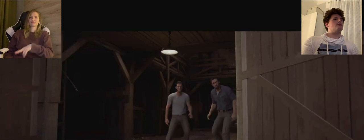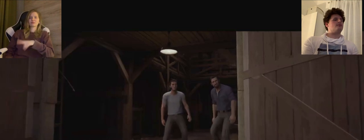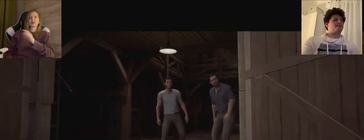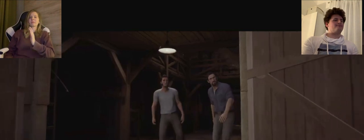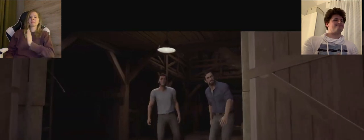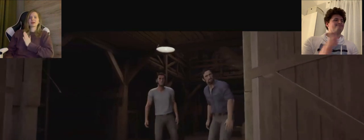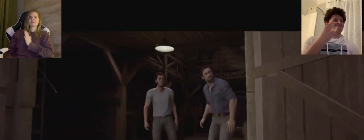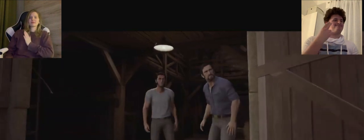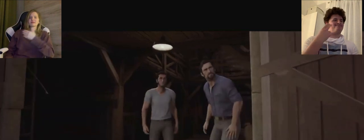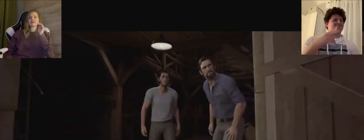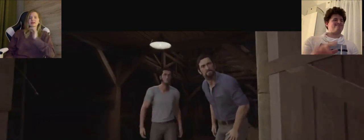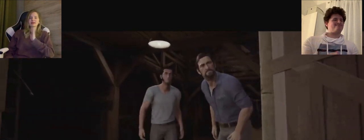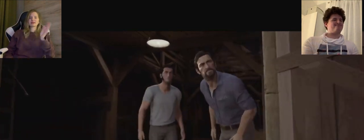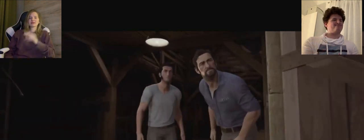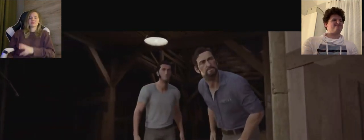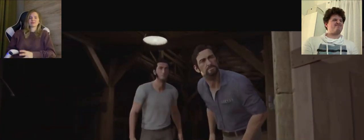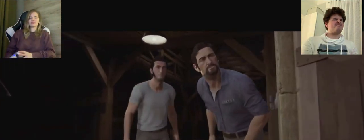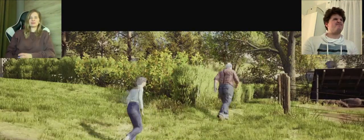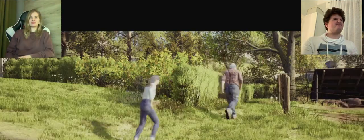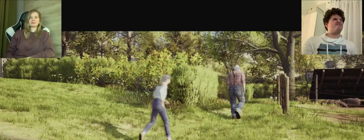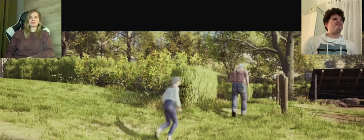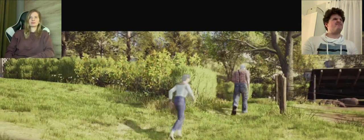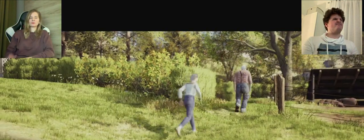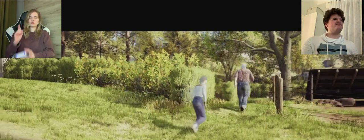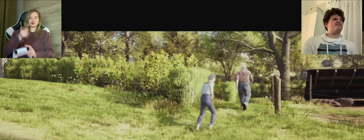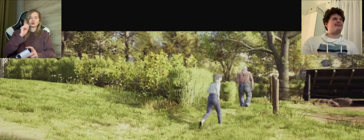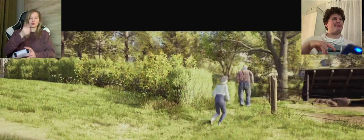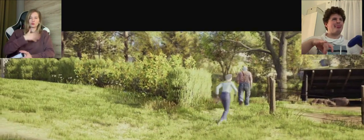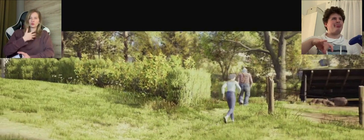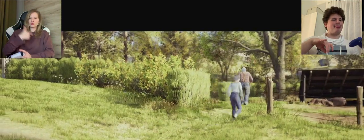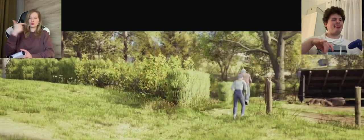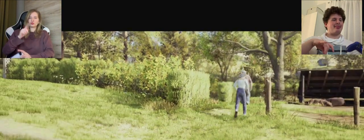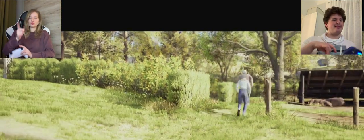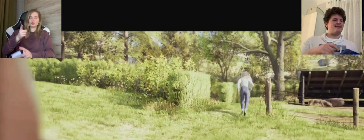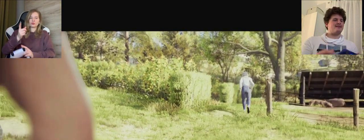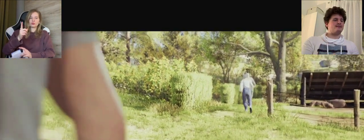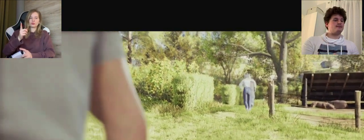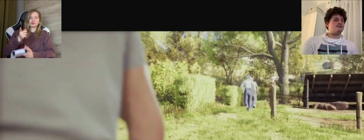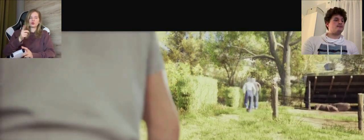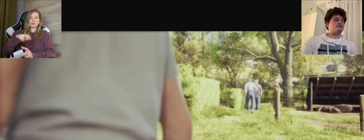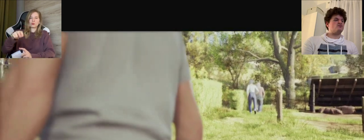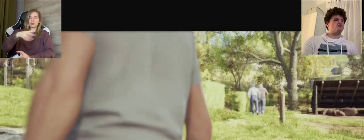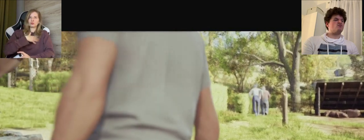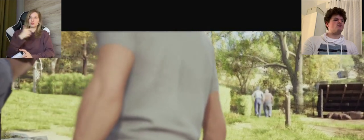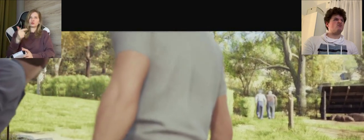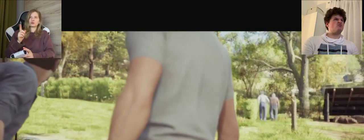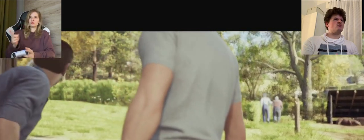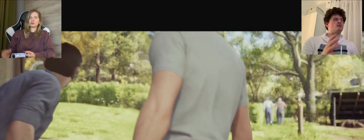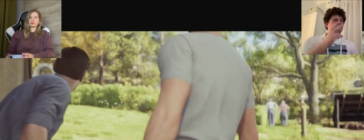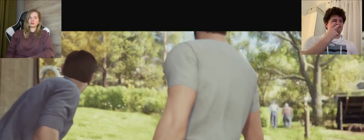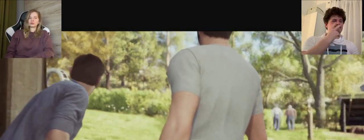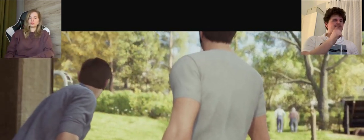K: well, clear way, they will not contaminate any more danger K: I think we need to get the job done quickly because the old folks will come back